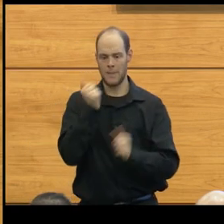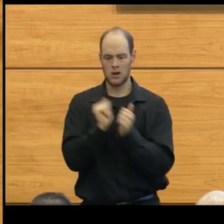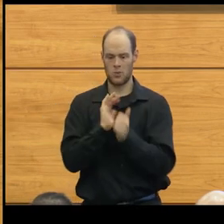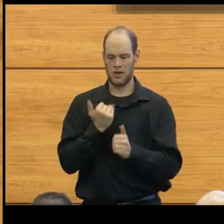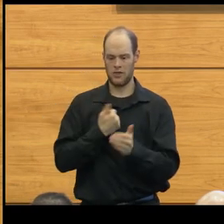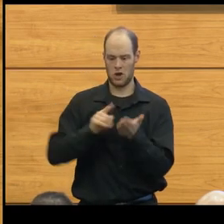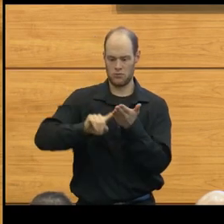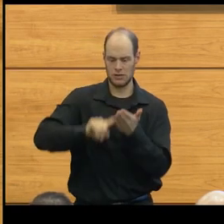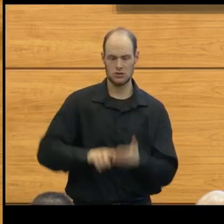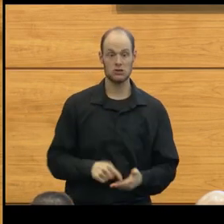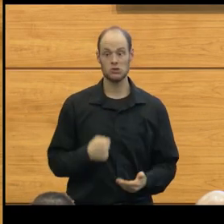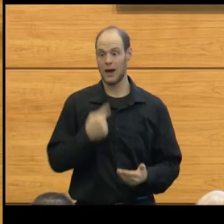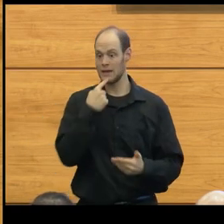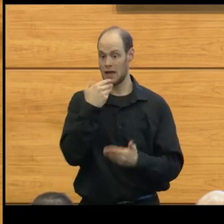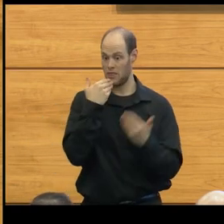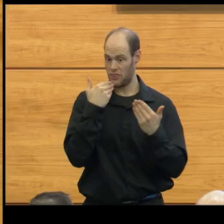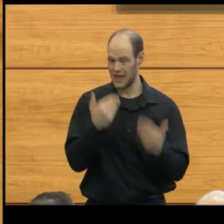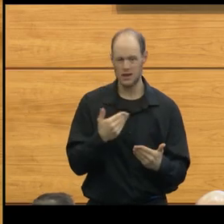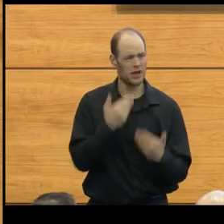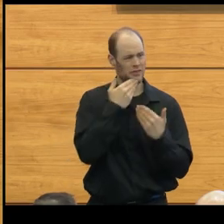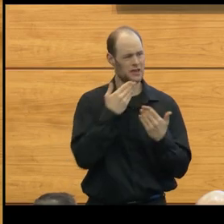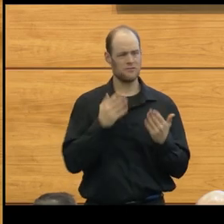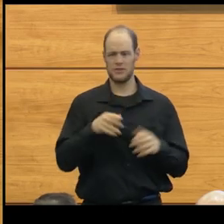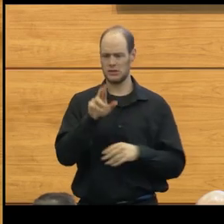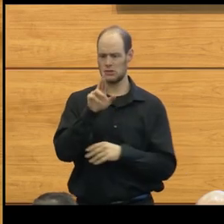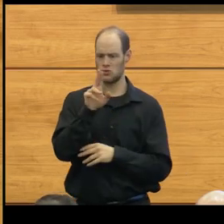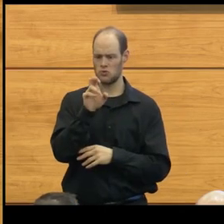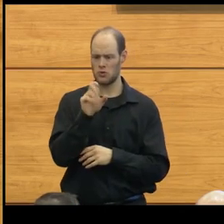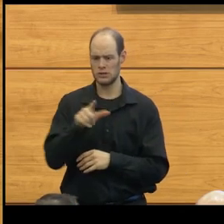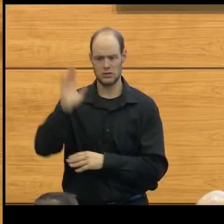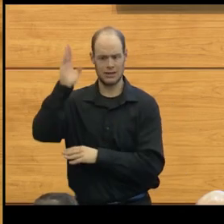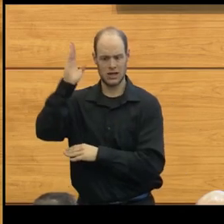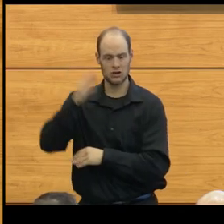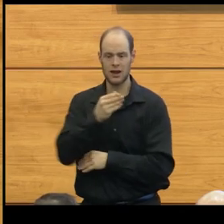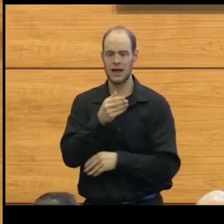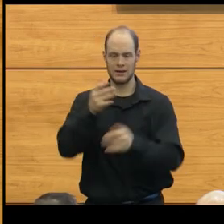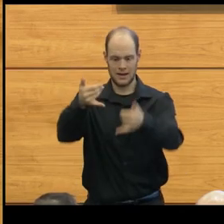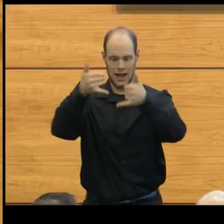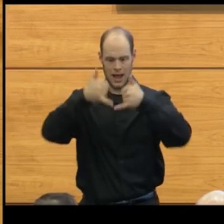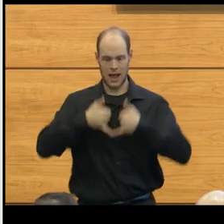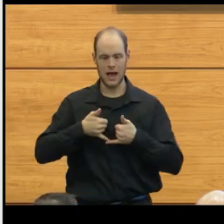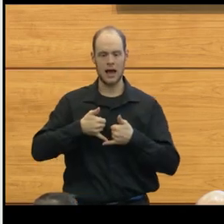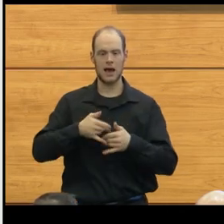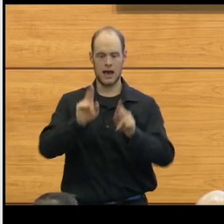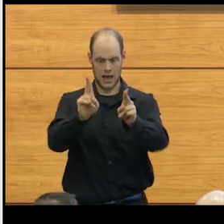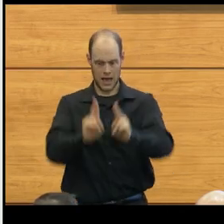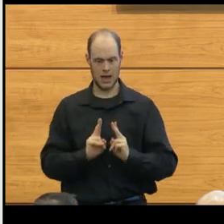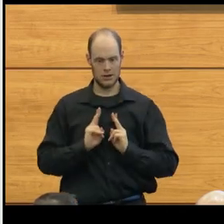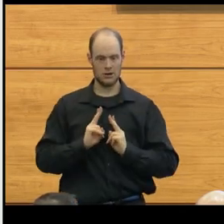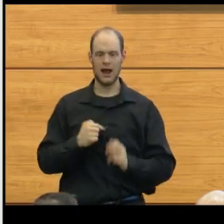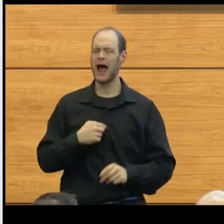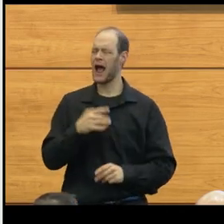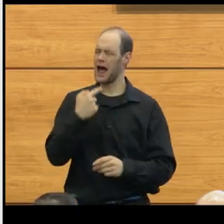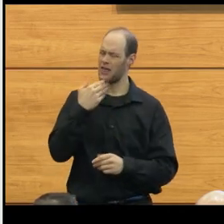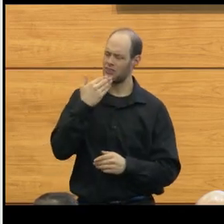And so, I say thank you. Thank you for this Russell Lectureship and for this honor. And I thank the parents.